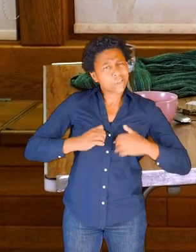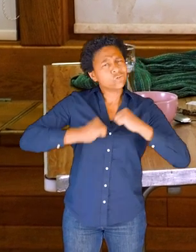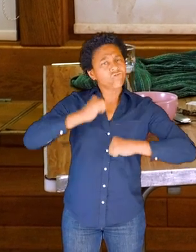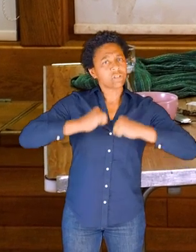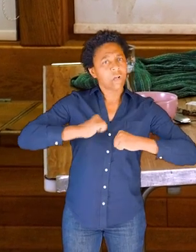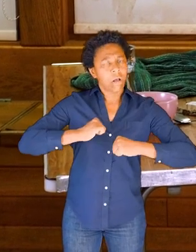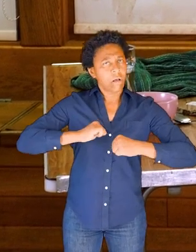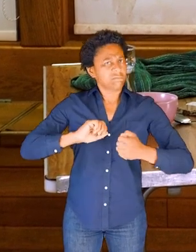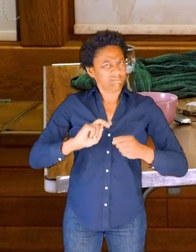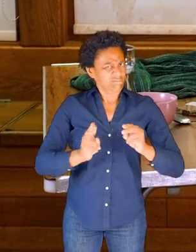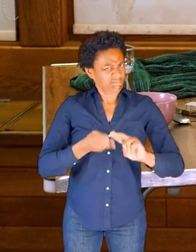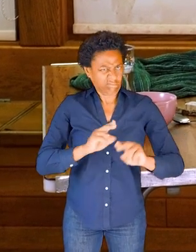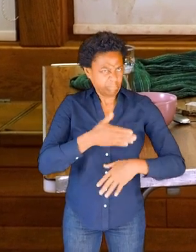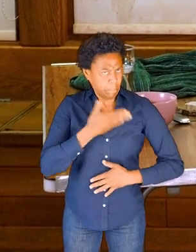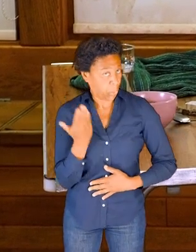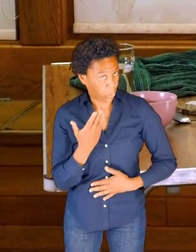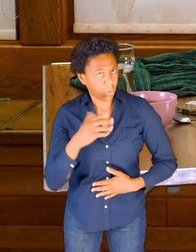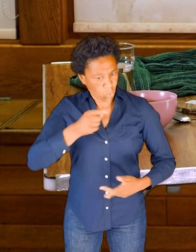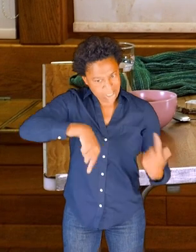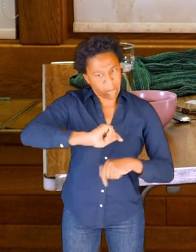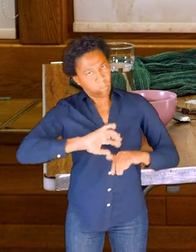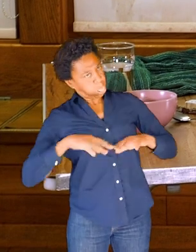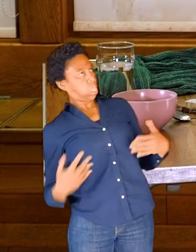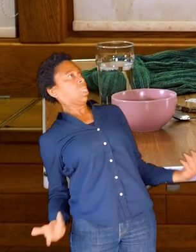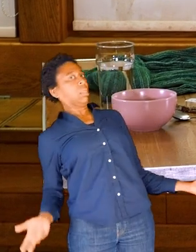And we're going to take an experiential anatomy approach,